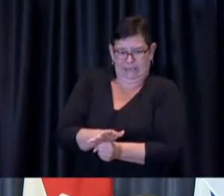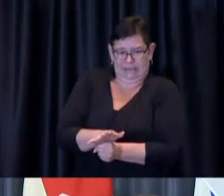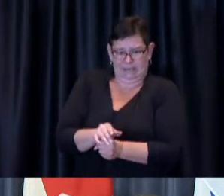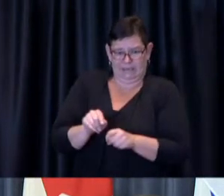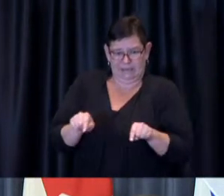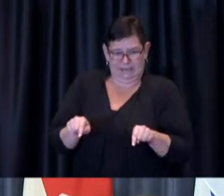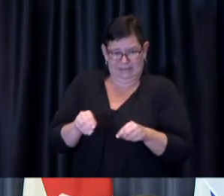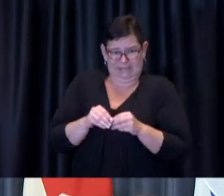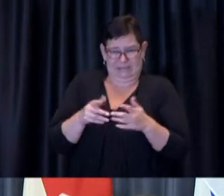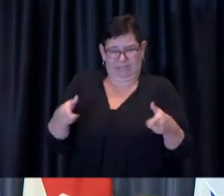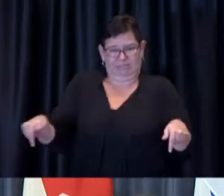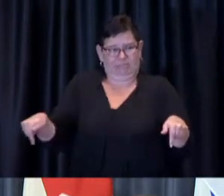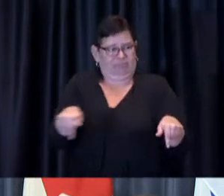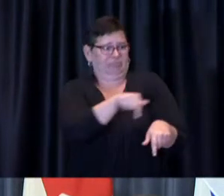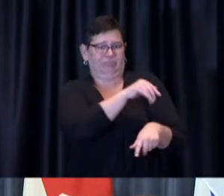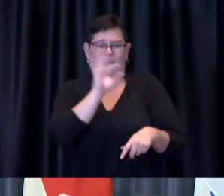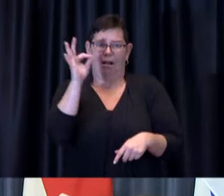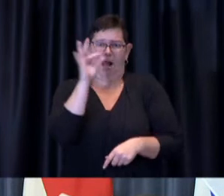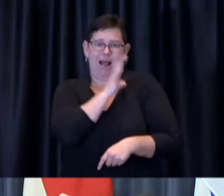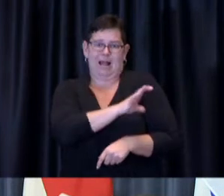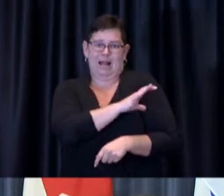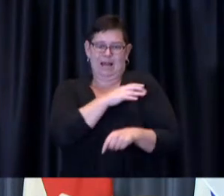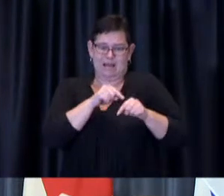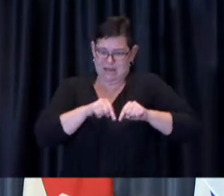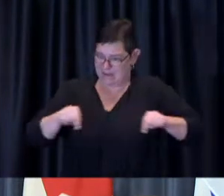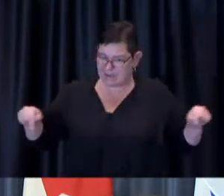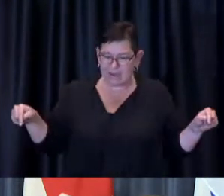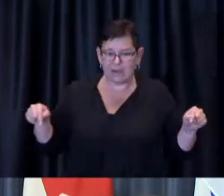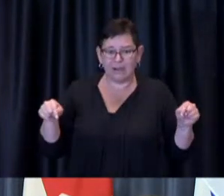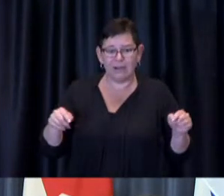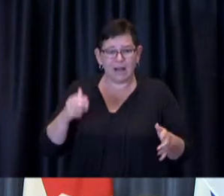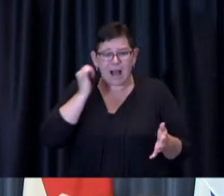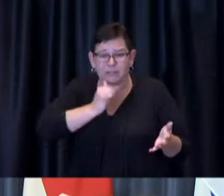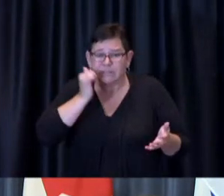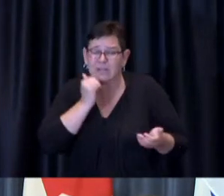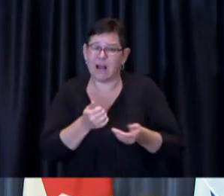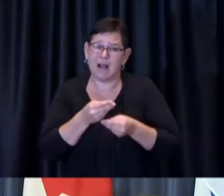Each and every day, as part of the network of Team Toronto vaccine clinics,